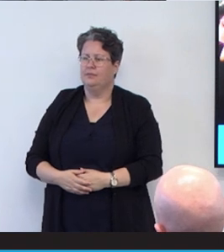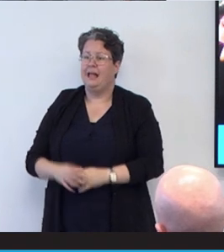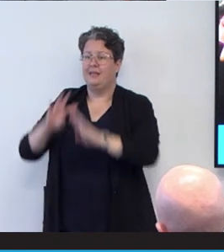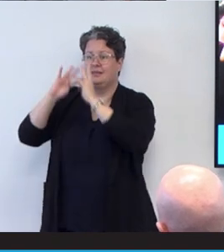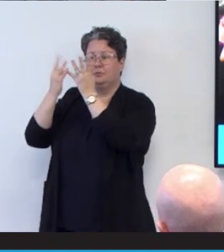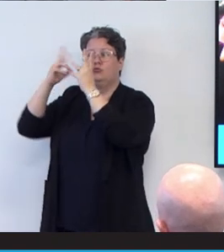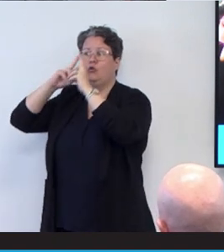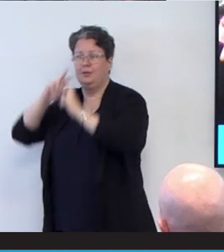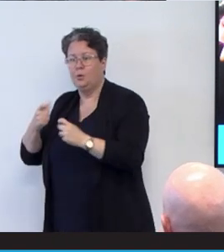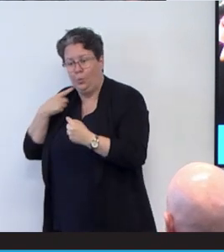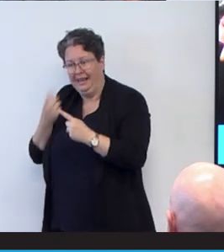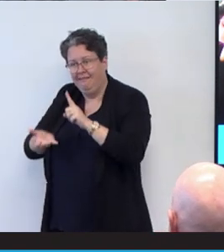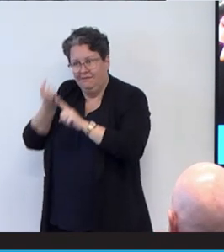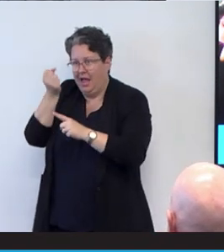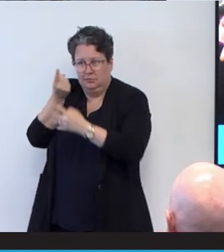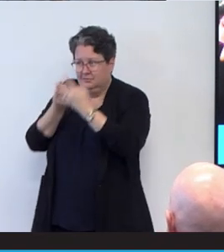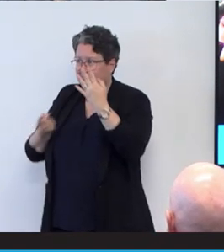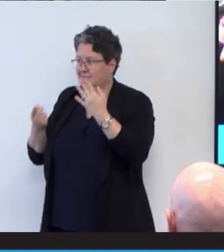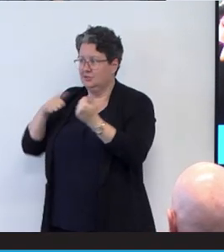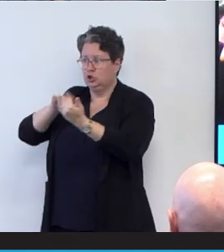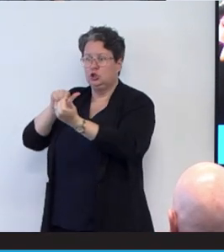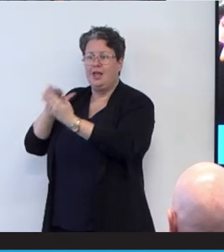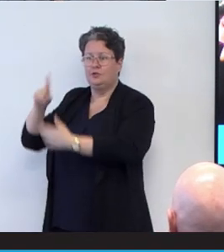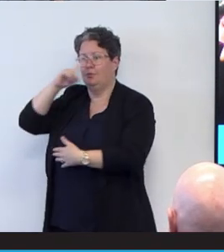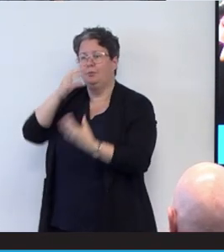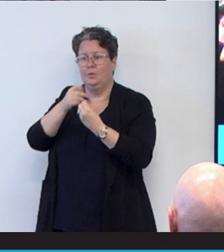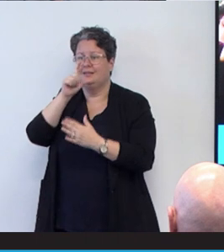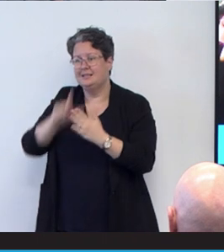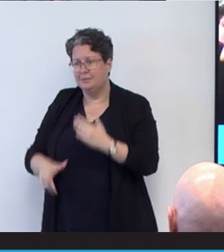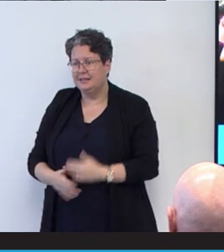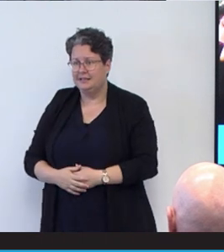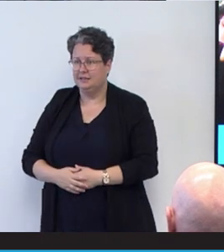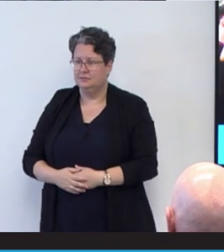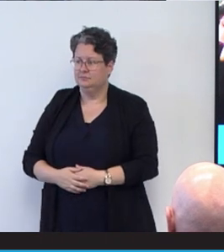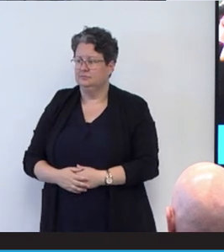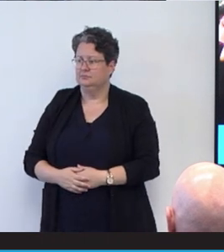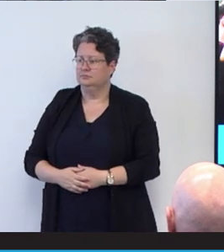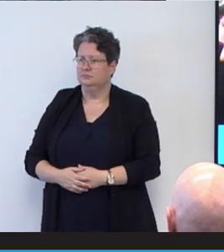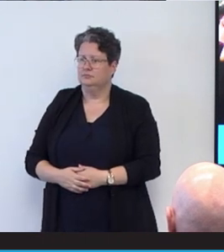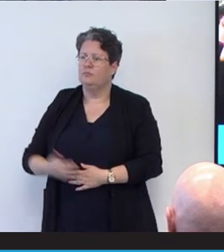all these things are a challenge for people with disability. So I learned these things and that